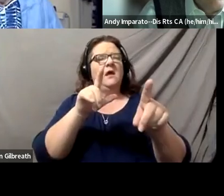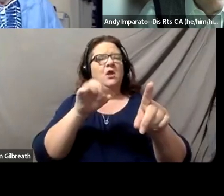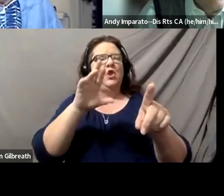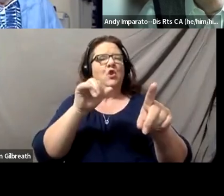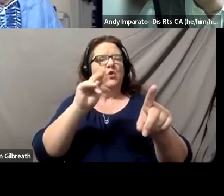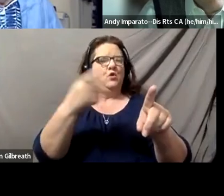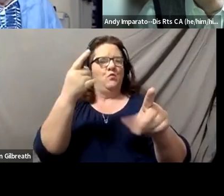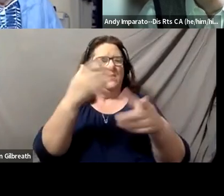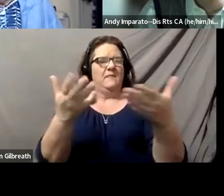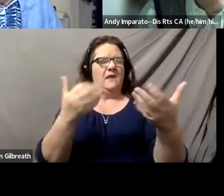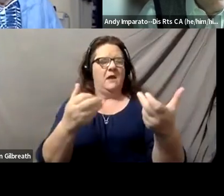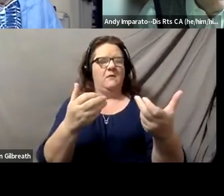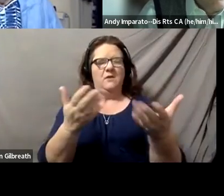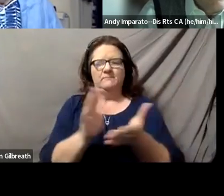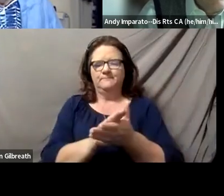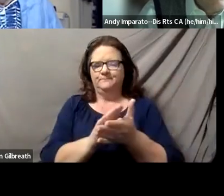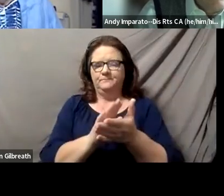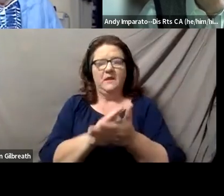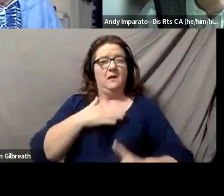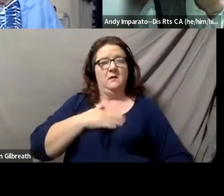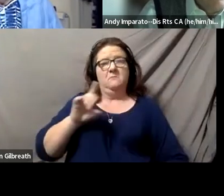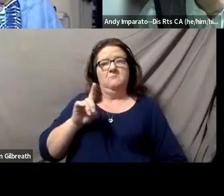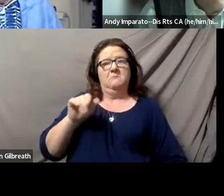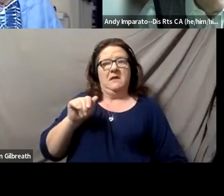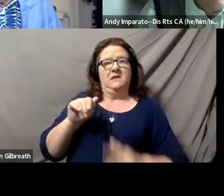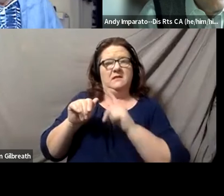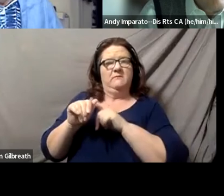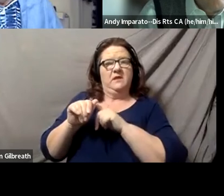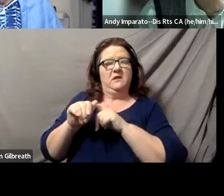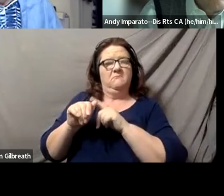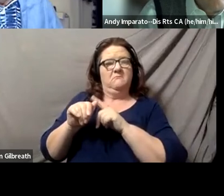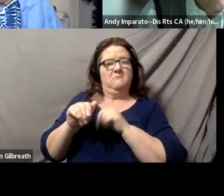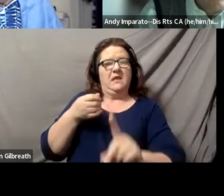is my disability kicked in during my last semester of law school,